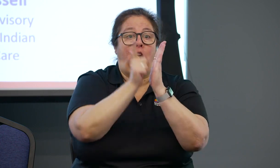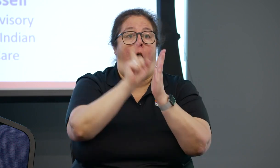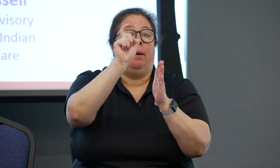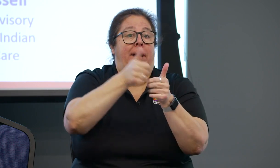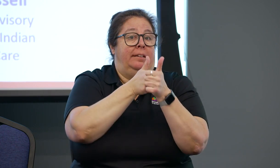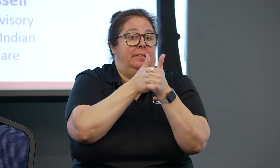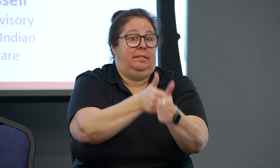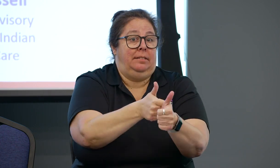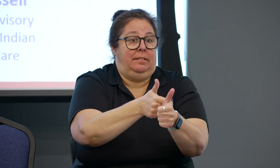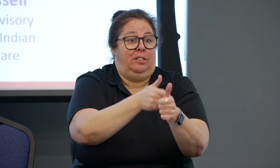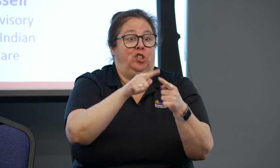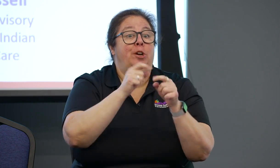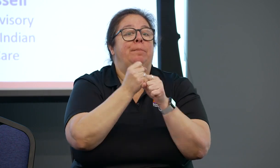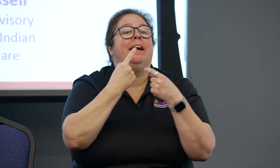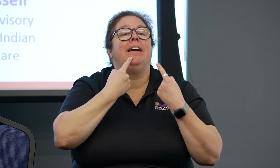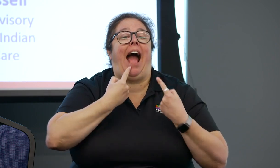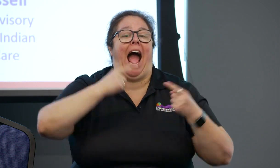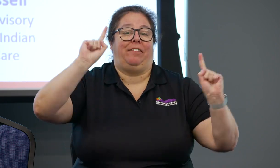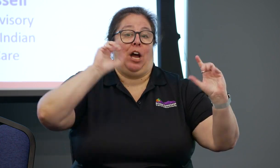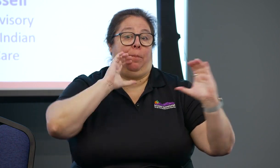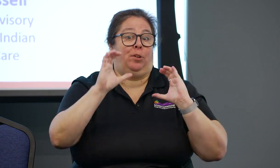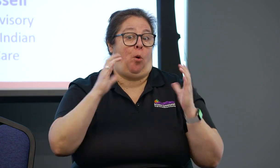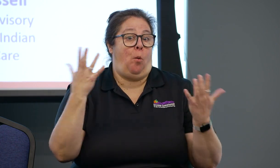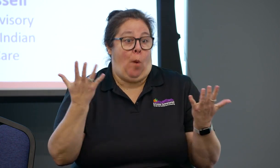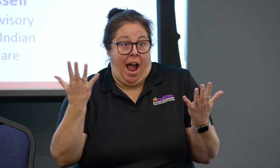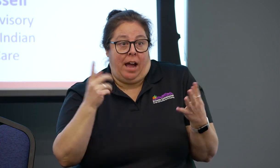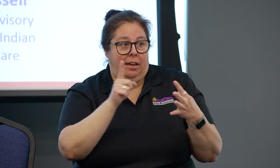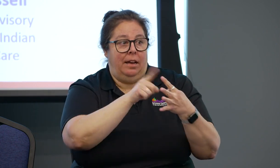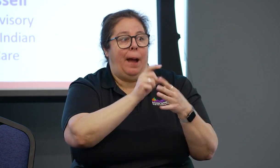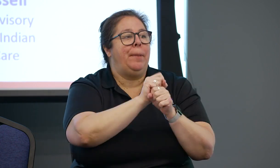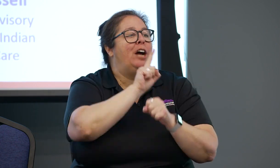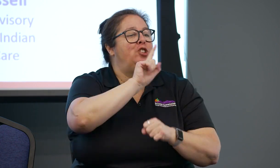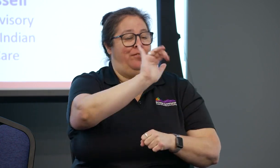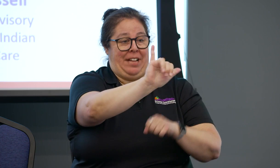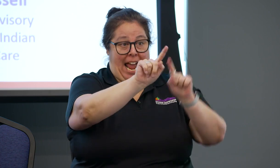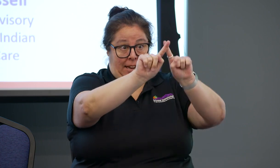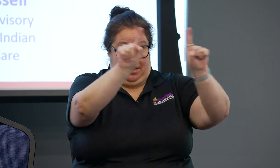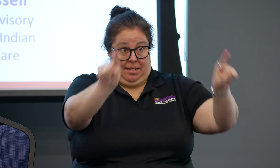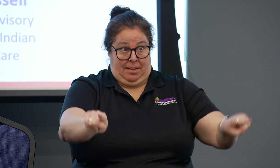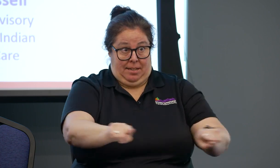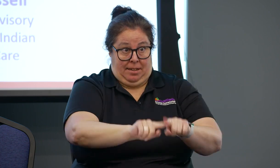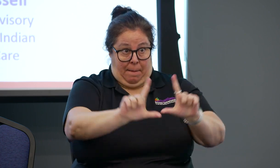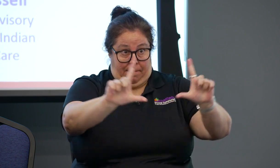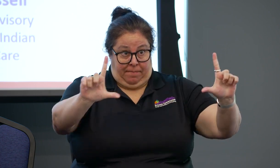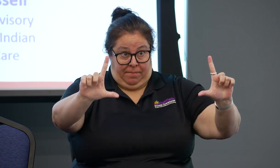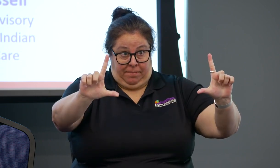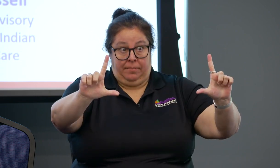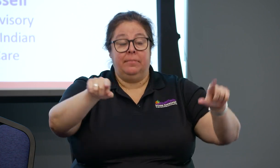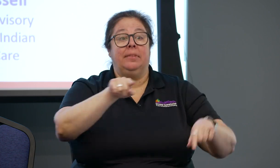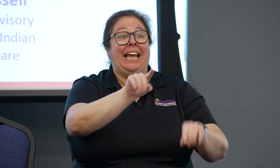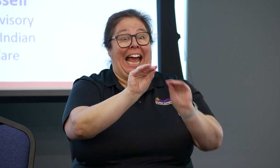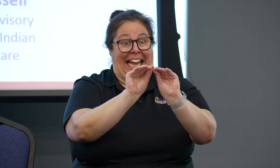There is a federal law that must be followed for effective communication. And within that law,